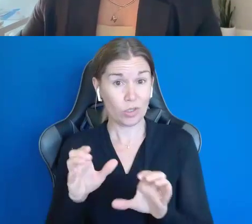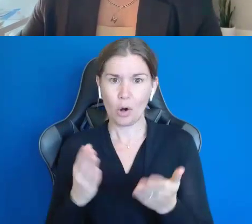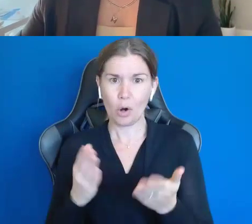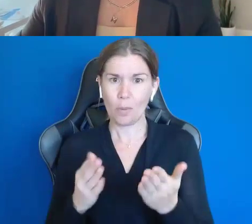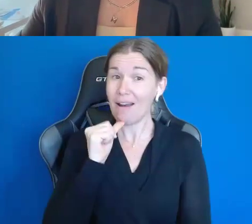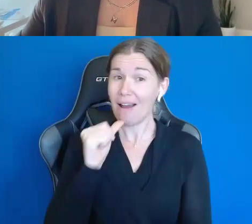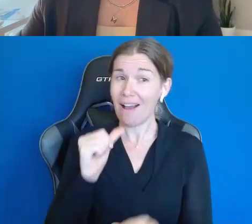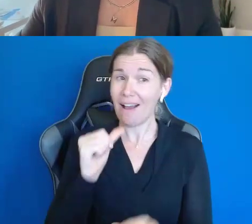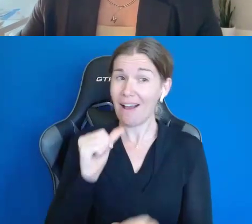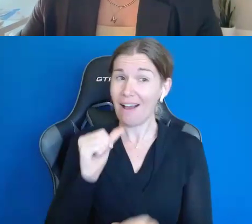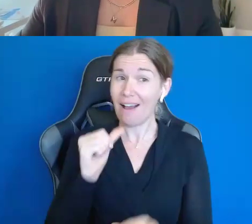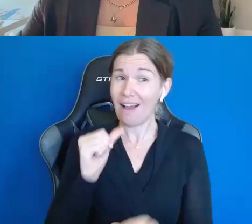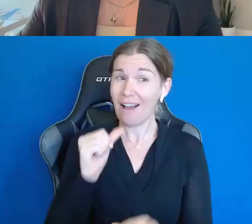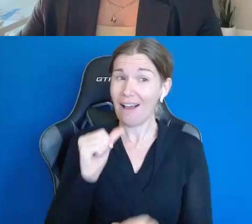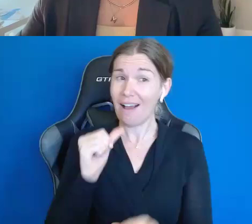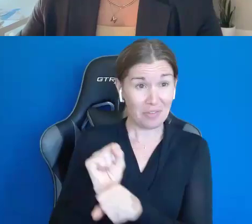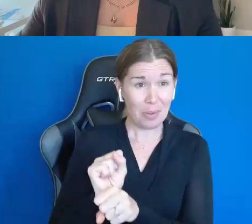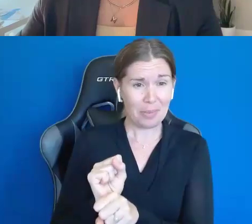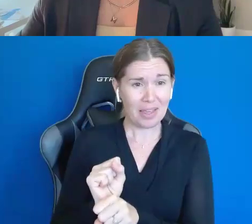self employment, before opening your businesses.